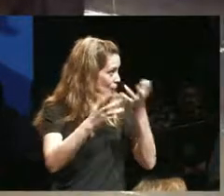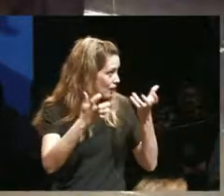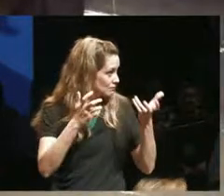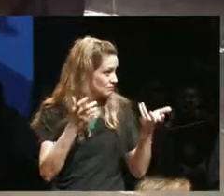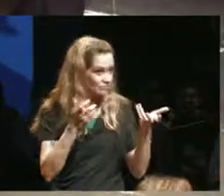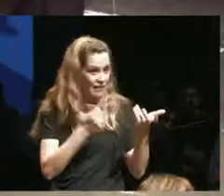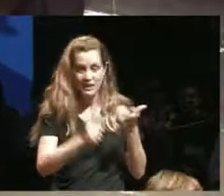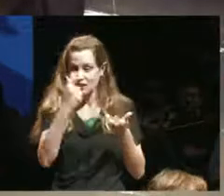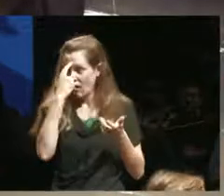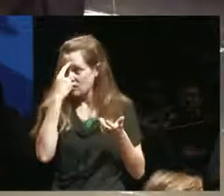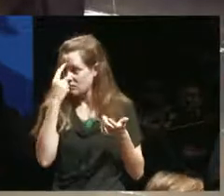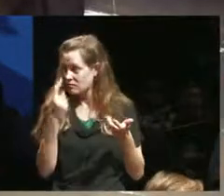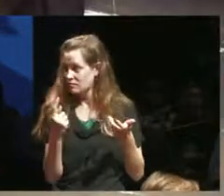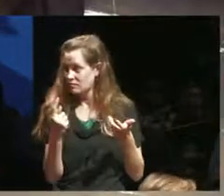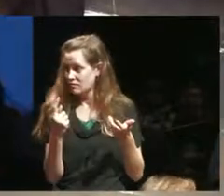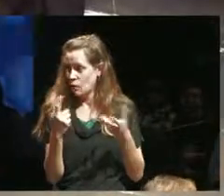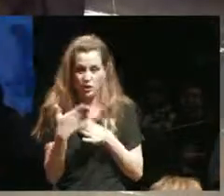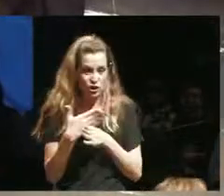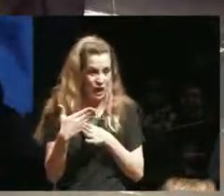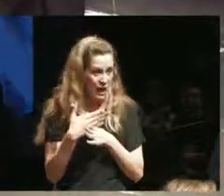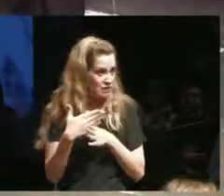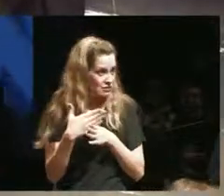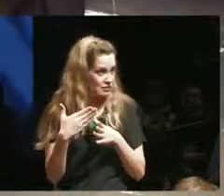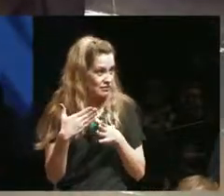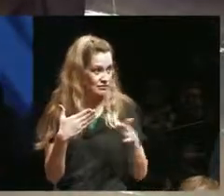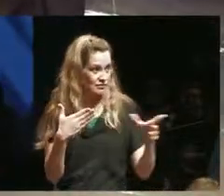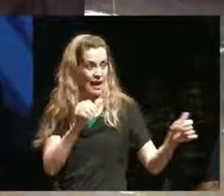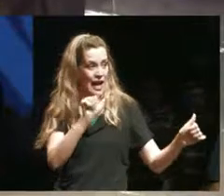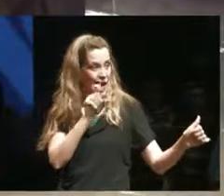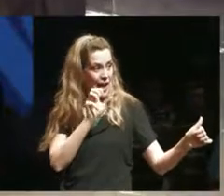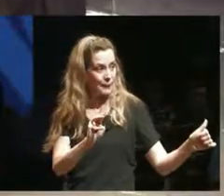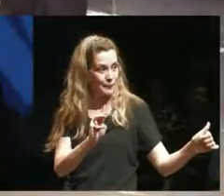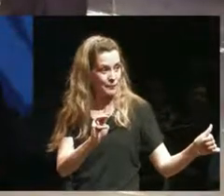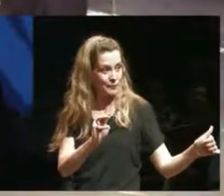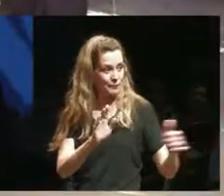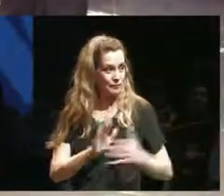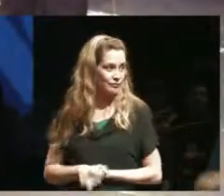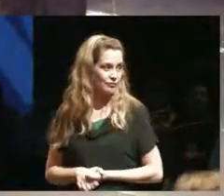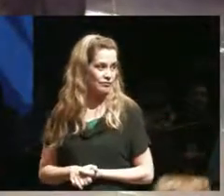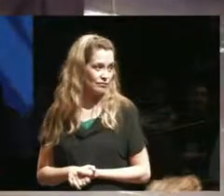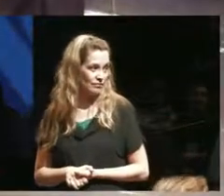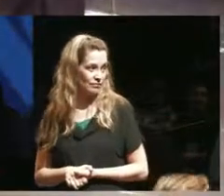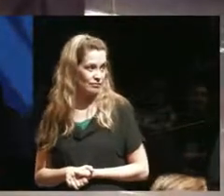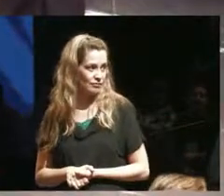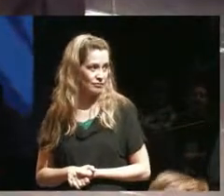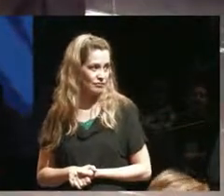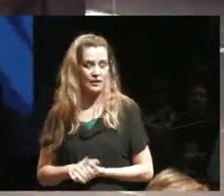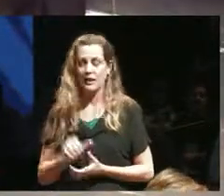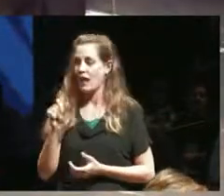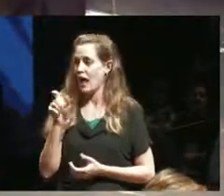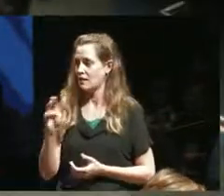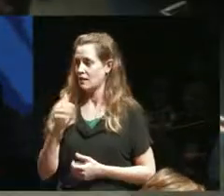anything that was shared the cidade are speaking apologies for breaking the